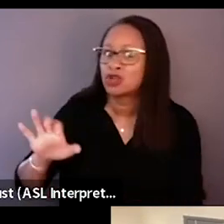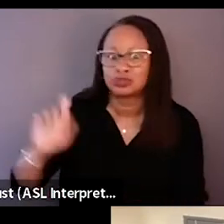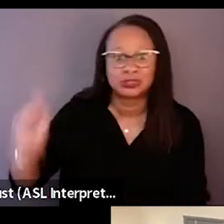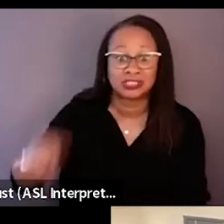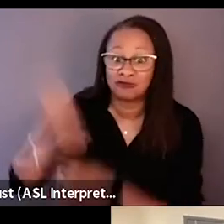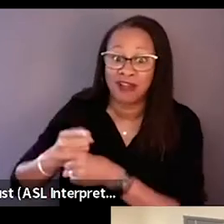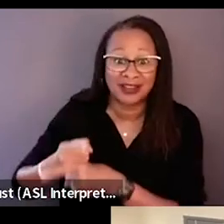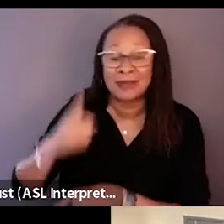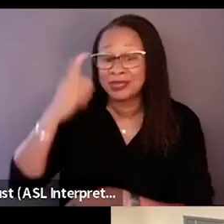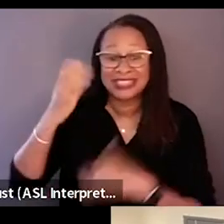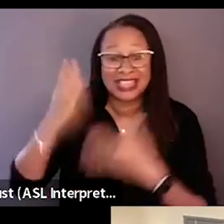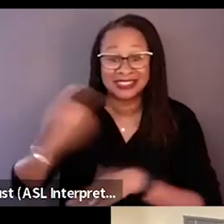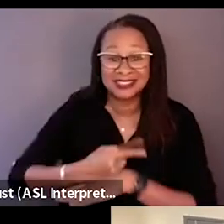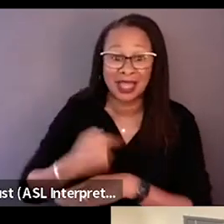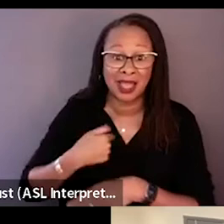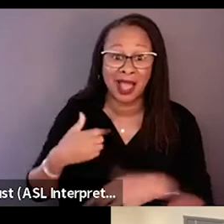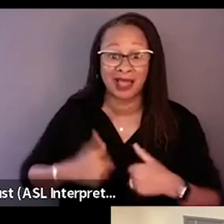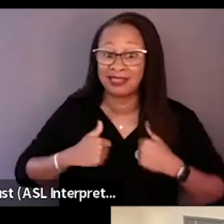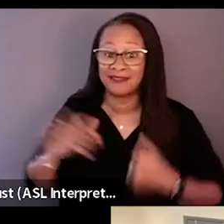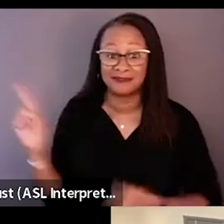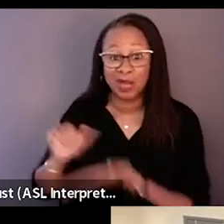Because at the end of the day, I live in New York, I can go back there.